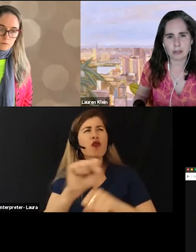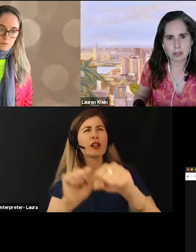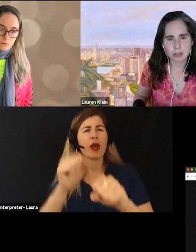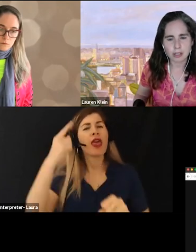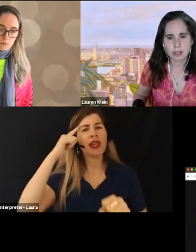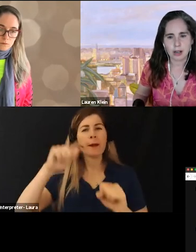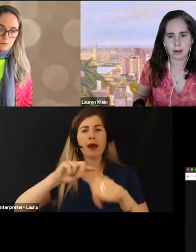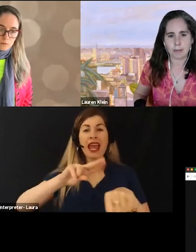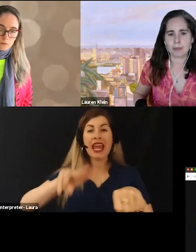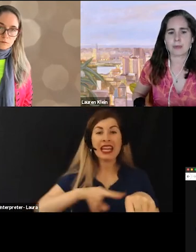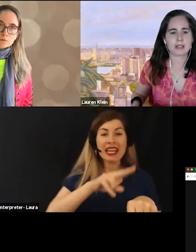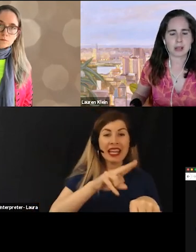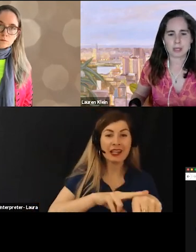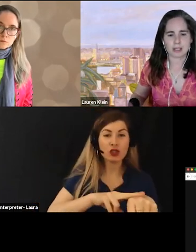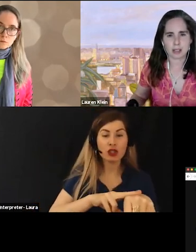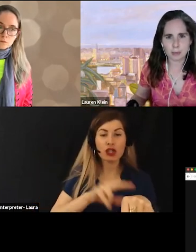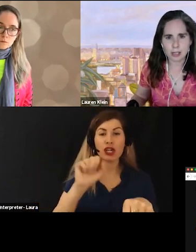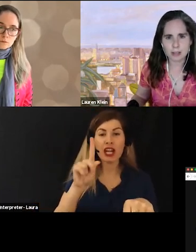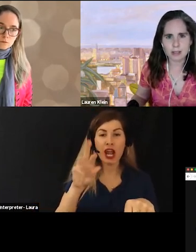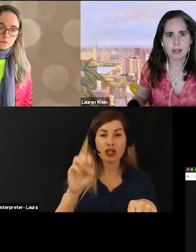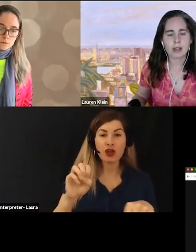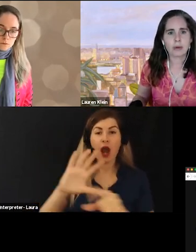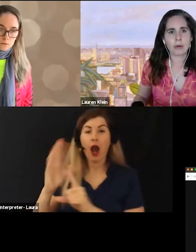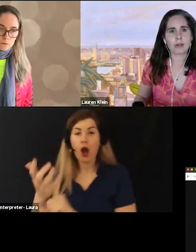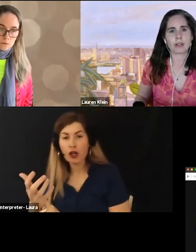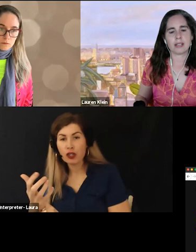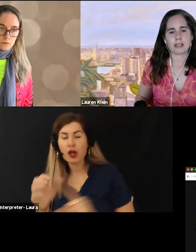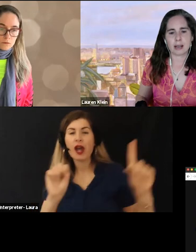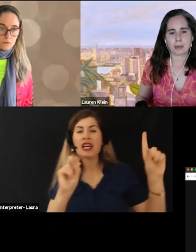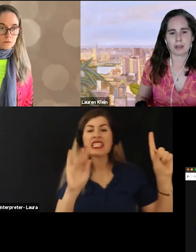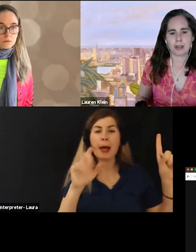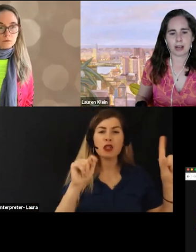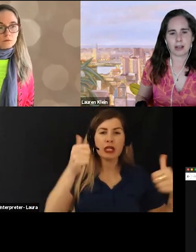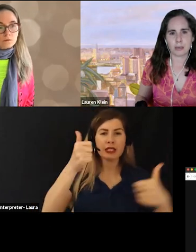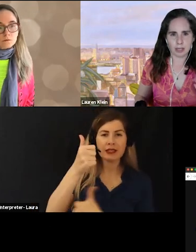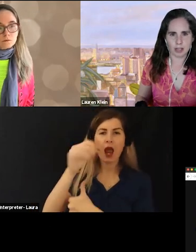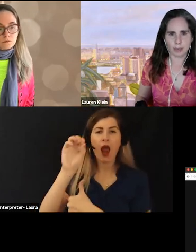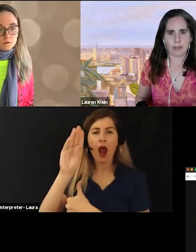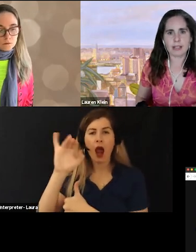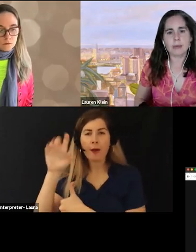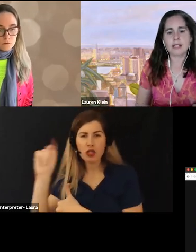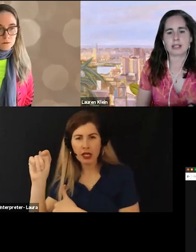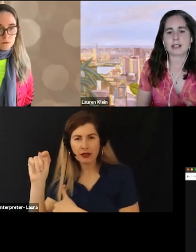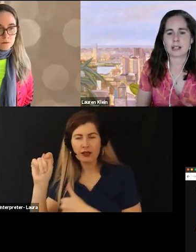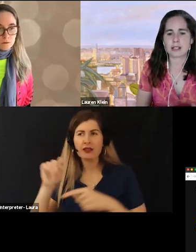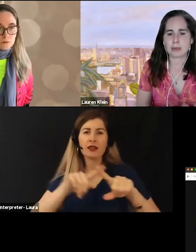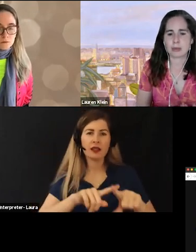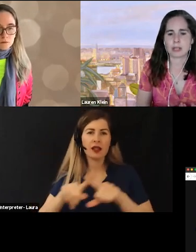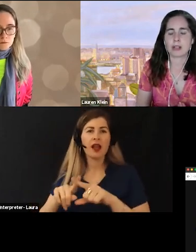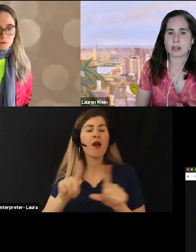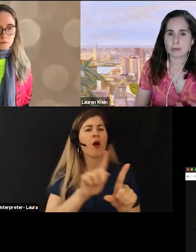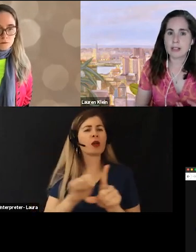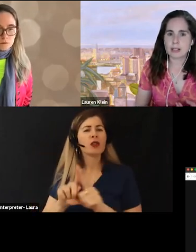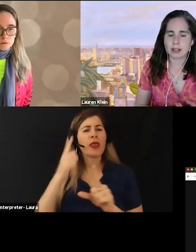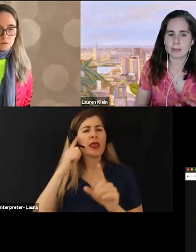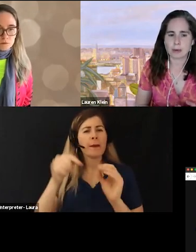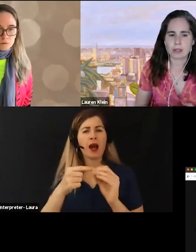Between subject and object or the example that I want to talk about right now which is the distinction between reason and emotion.